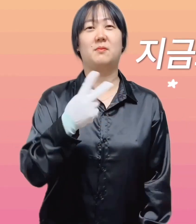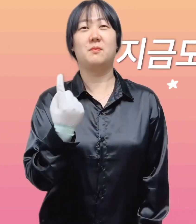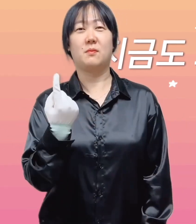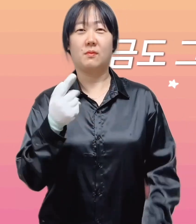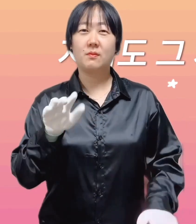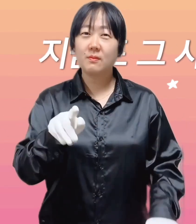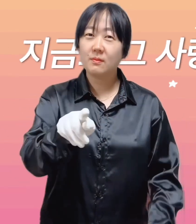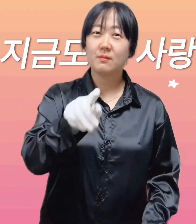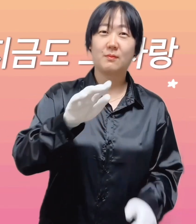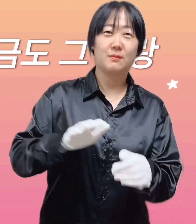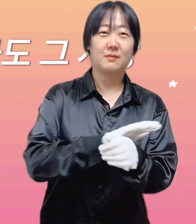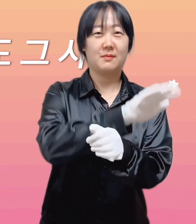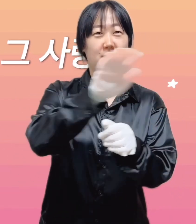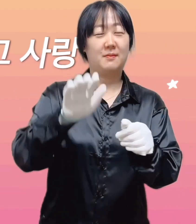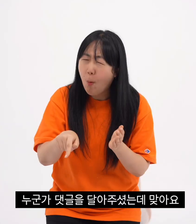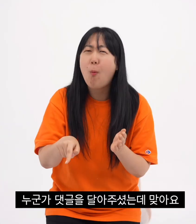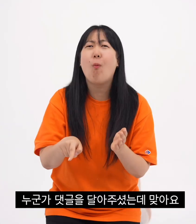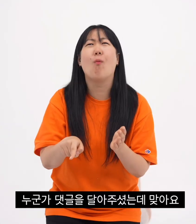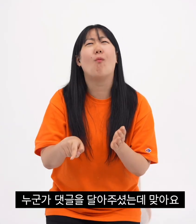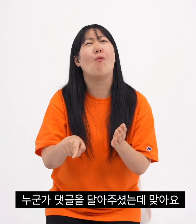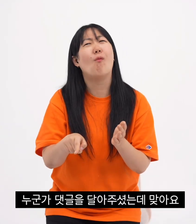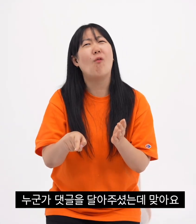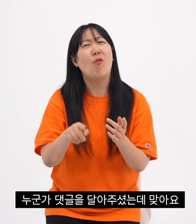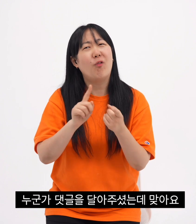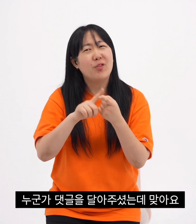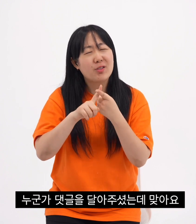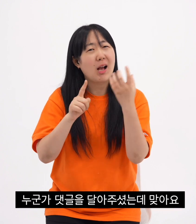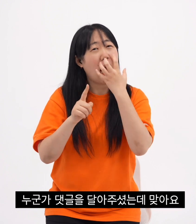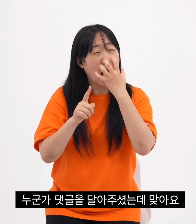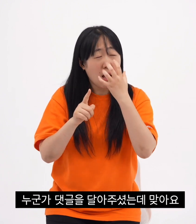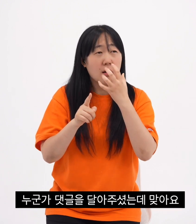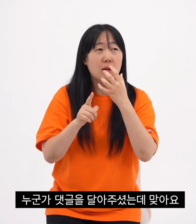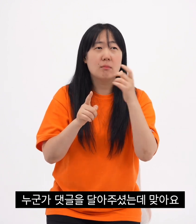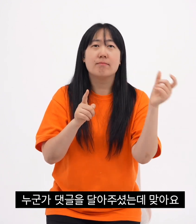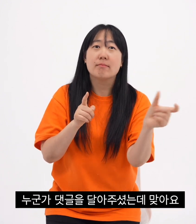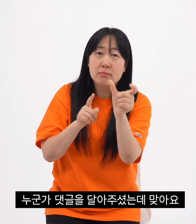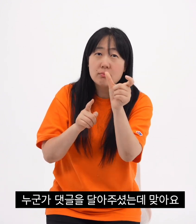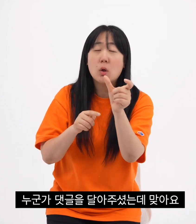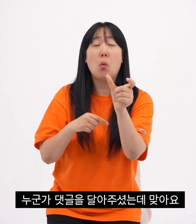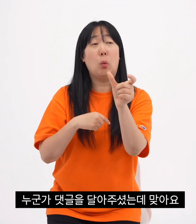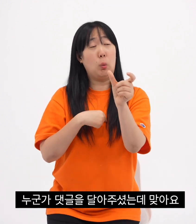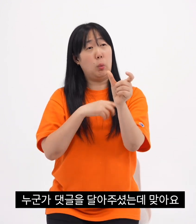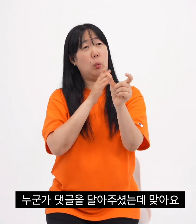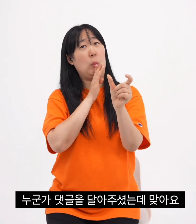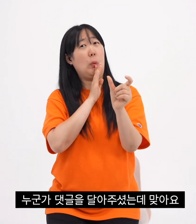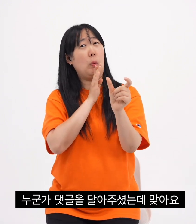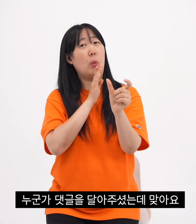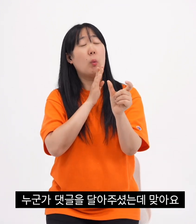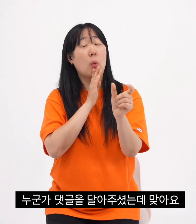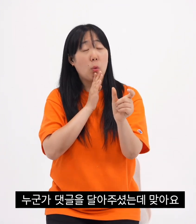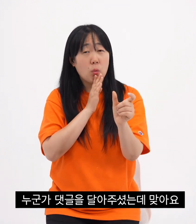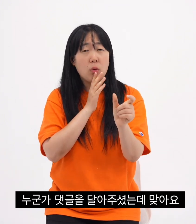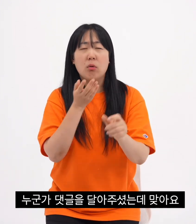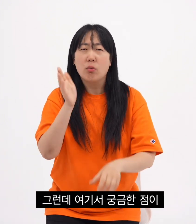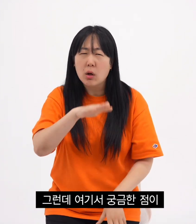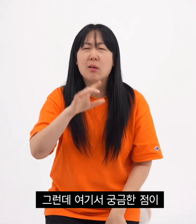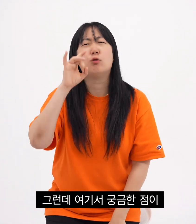song) I am still receiving that love Someone commented, you're right